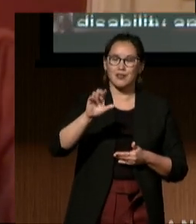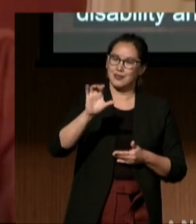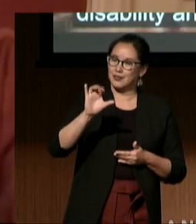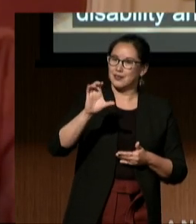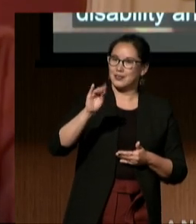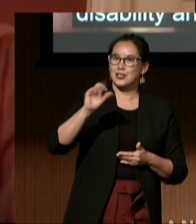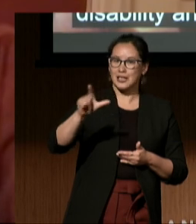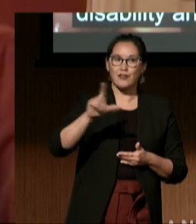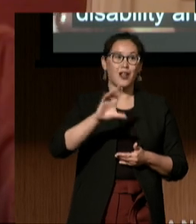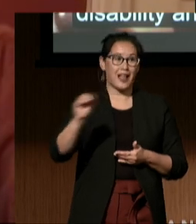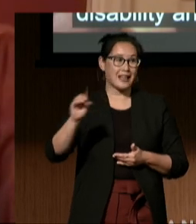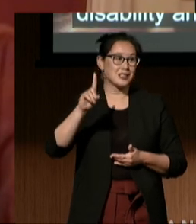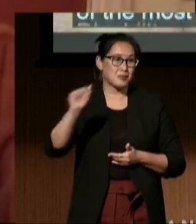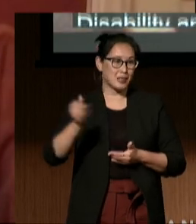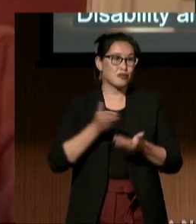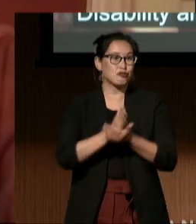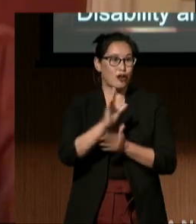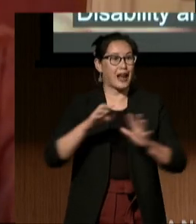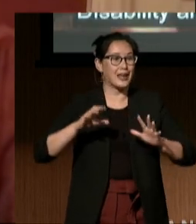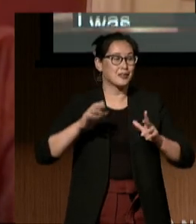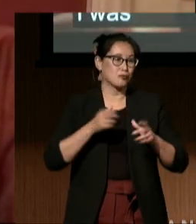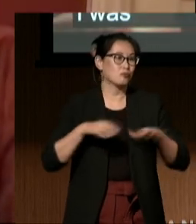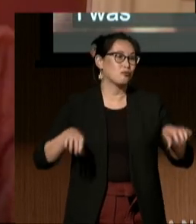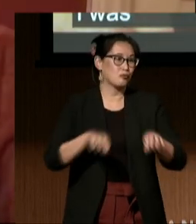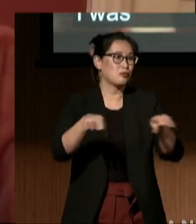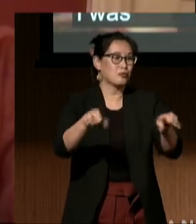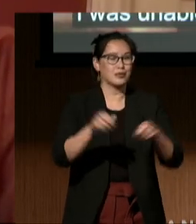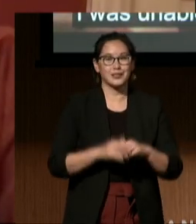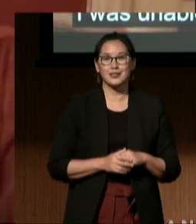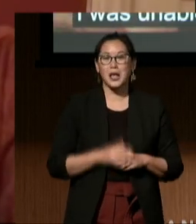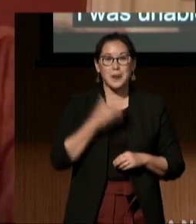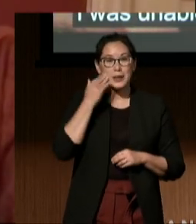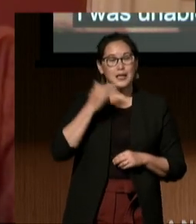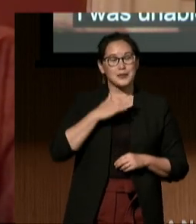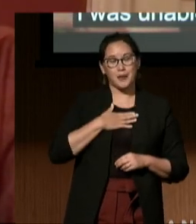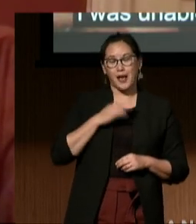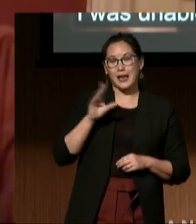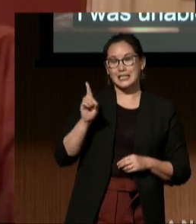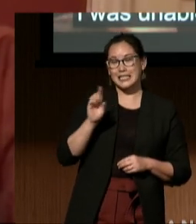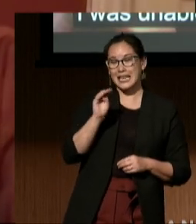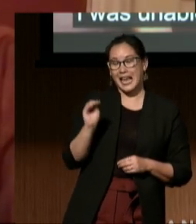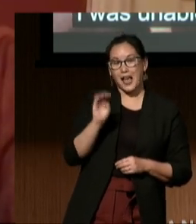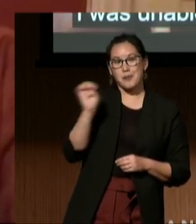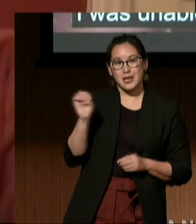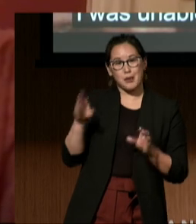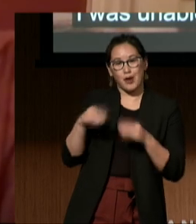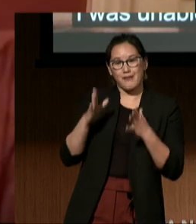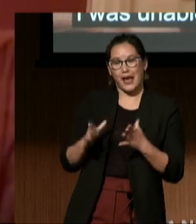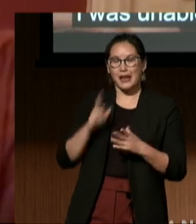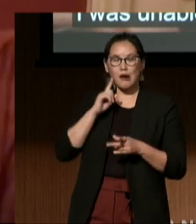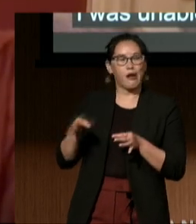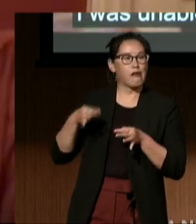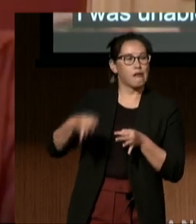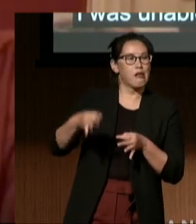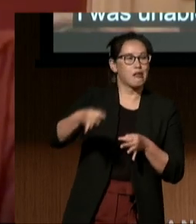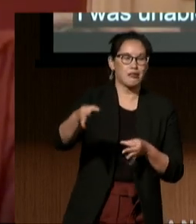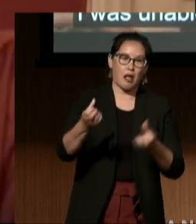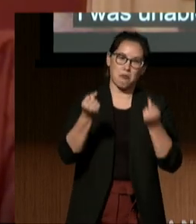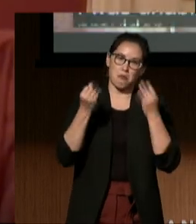I was unable to come due to delays with my DME provider, which I'm sure many of you have had